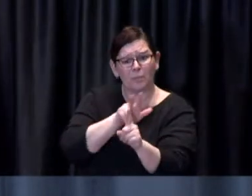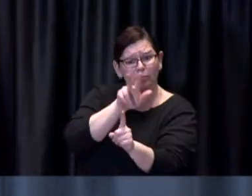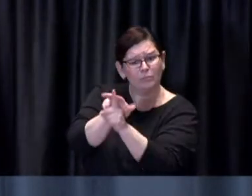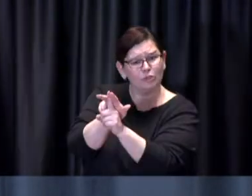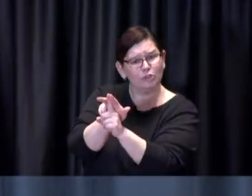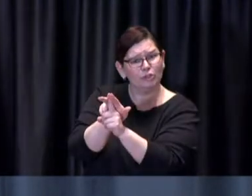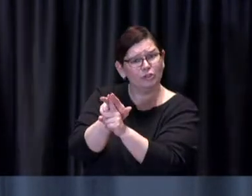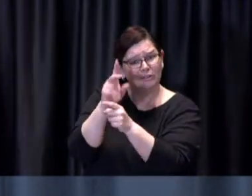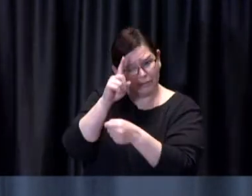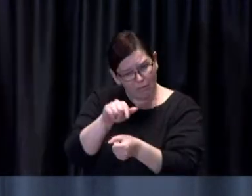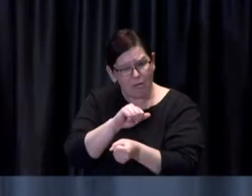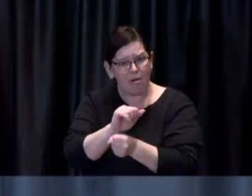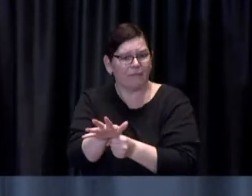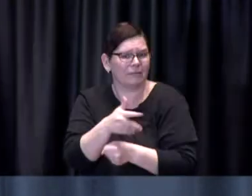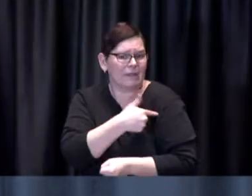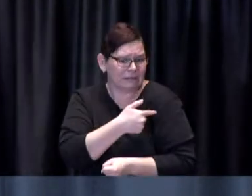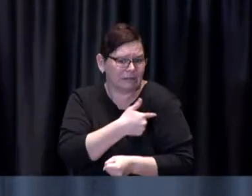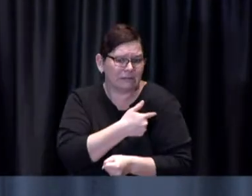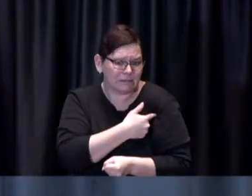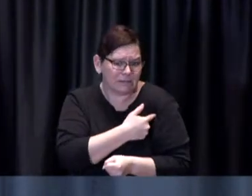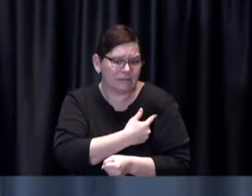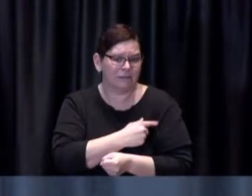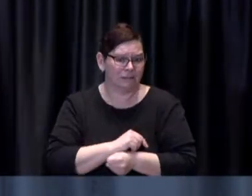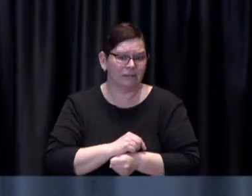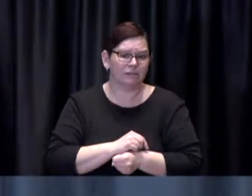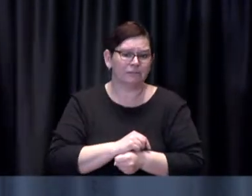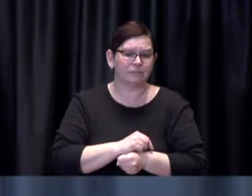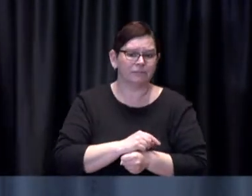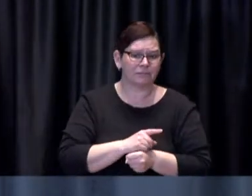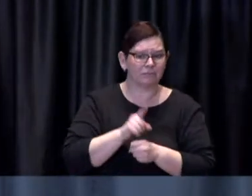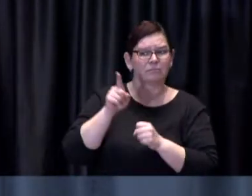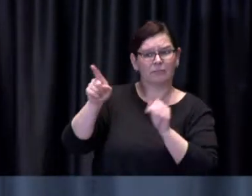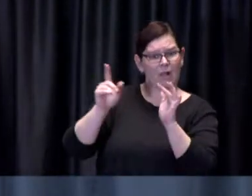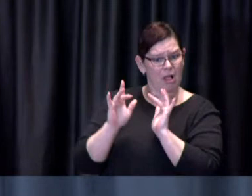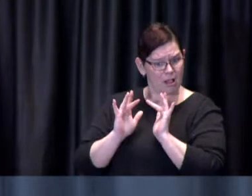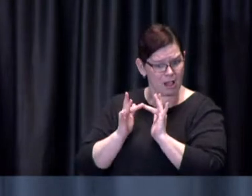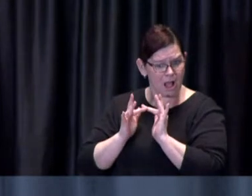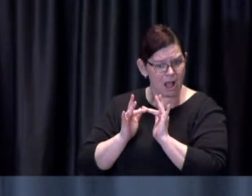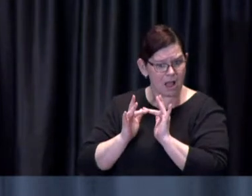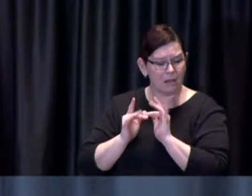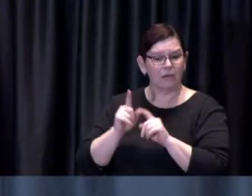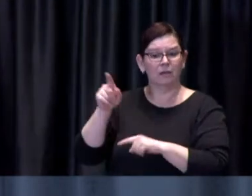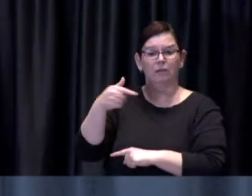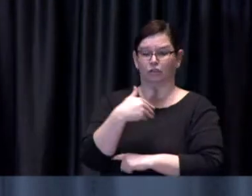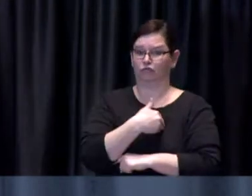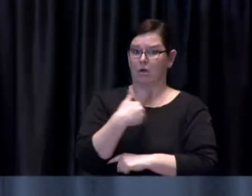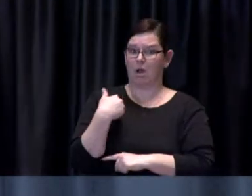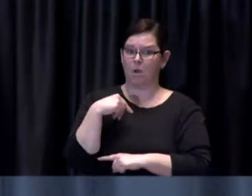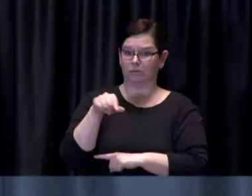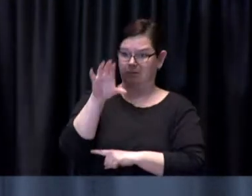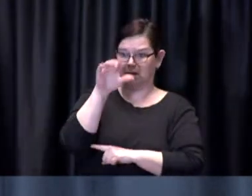by accessing the online booking system, which is available at toronto.ca/covid19.